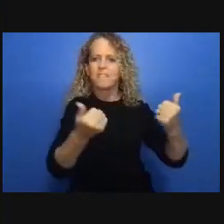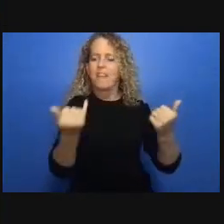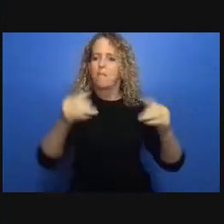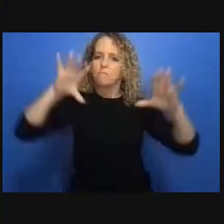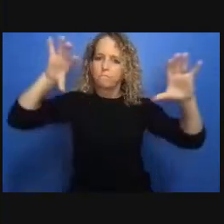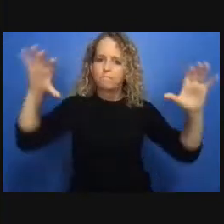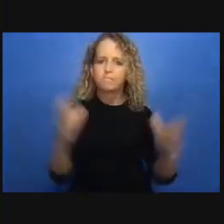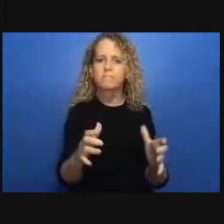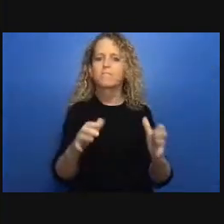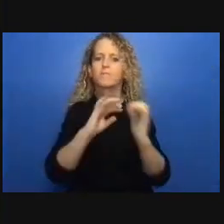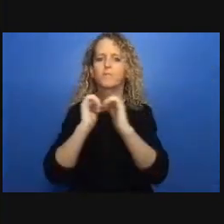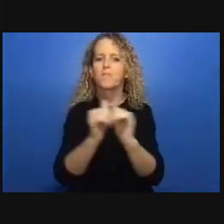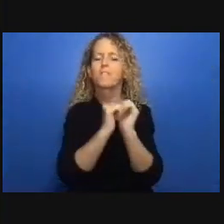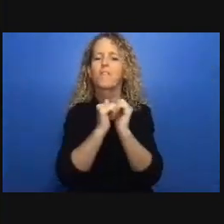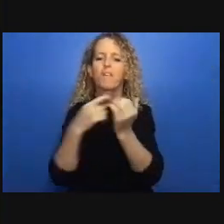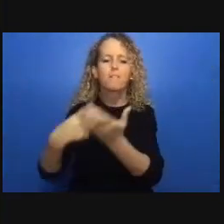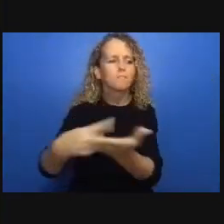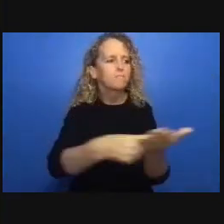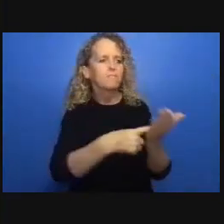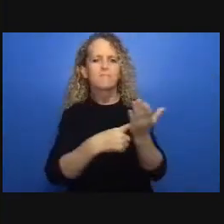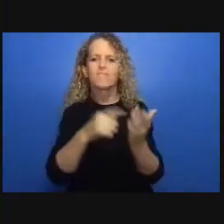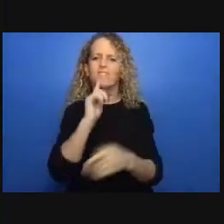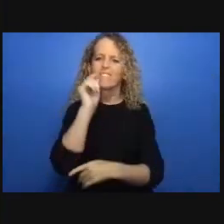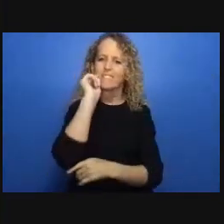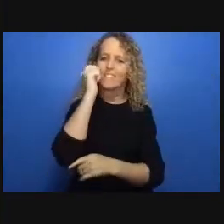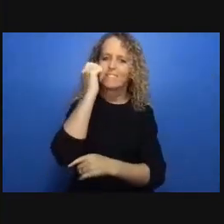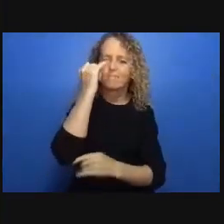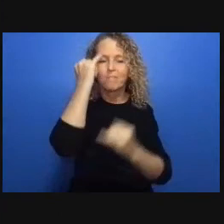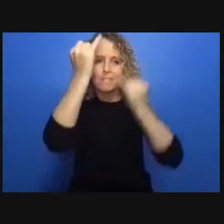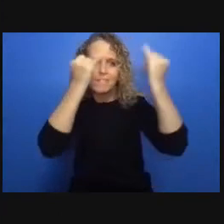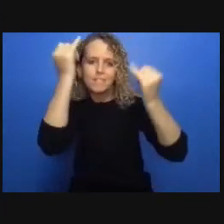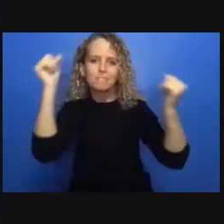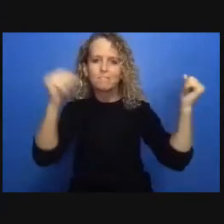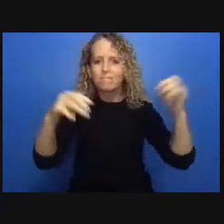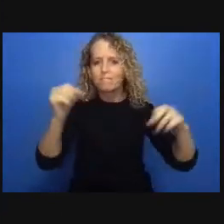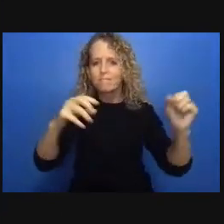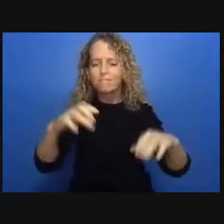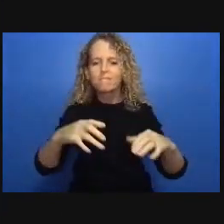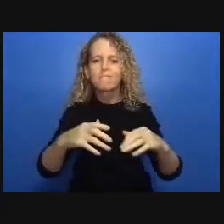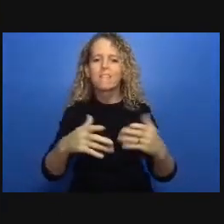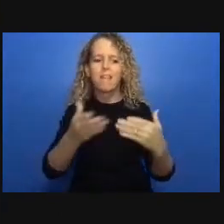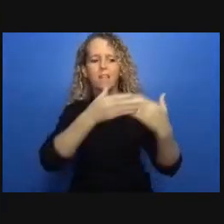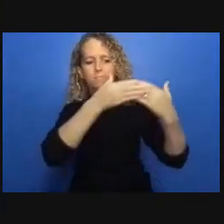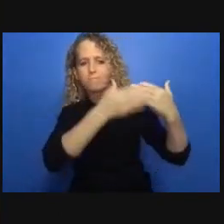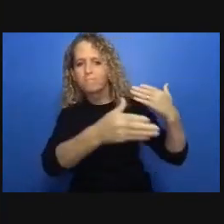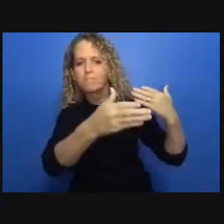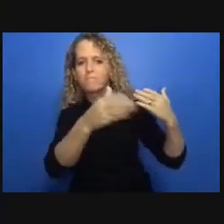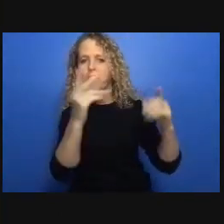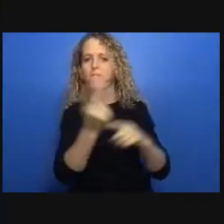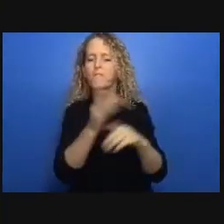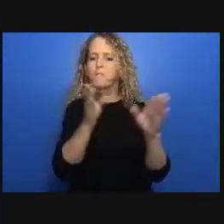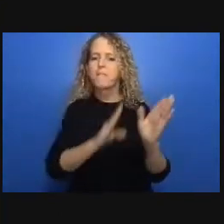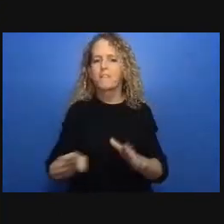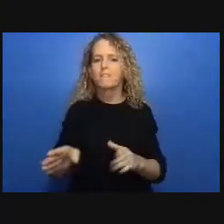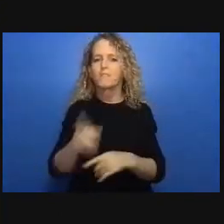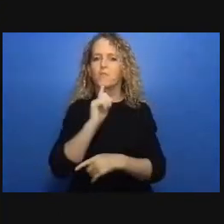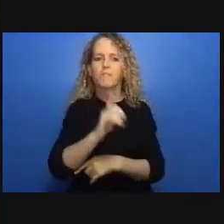on marginalized individuals and when we talked about marginalized individuals where we talk about